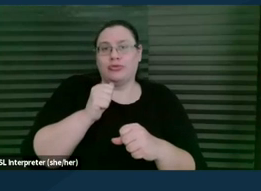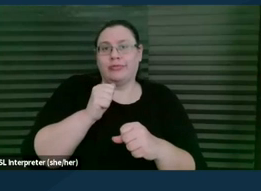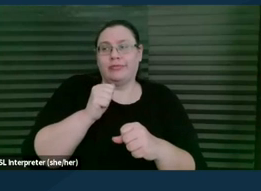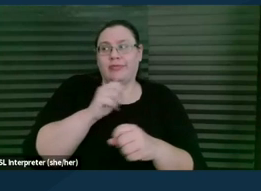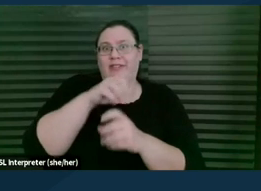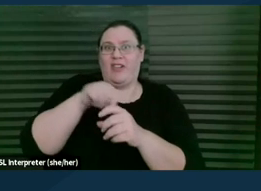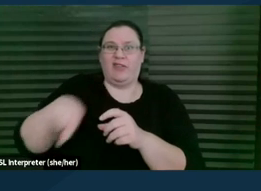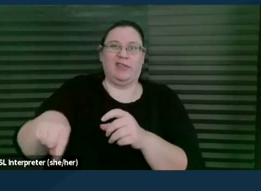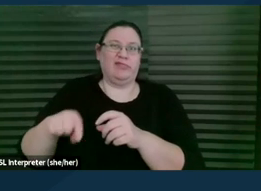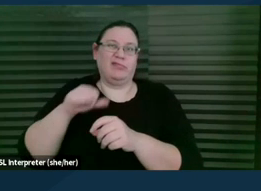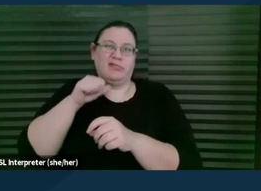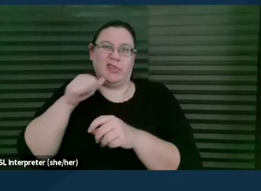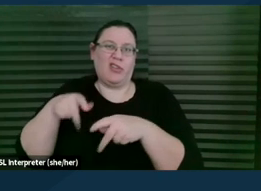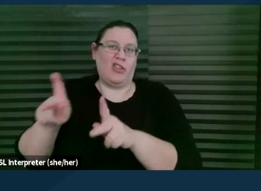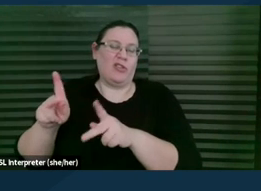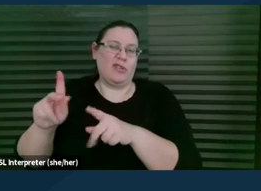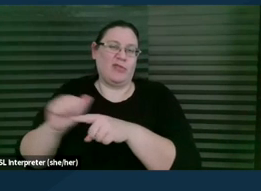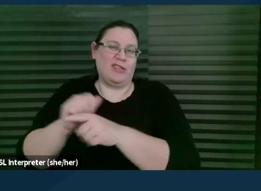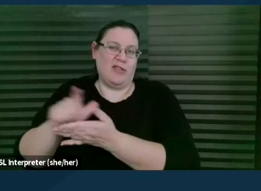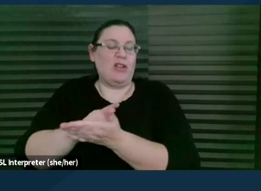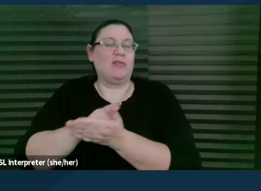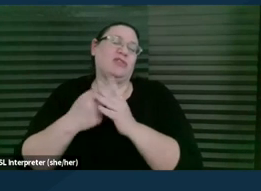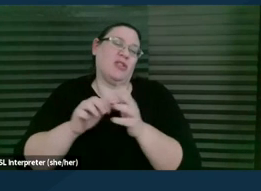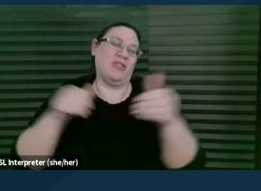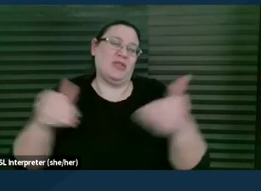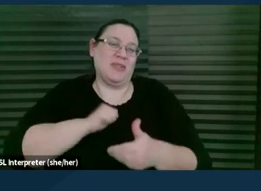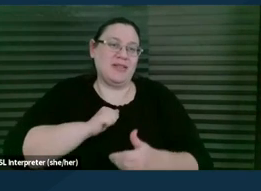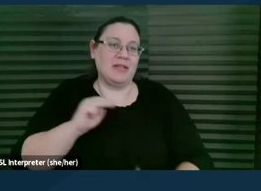So my, I'll start with introductions. My name is Malhar Shah.